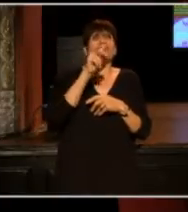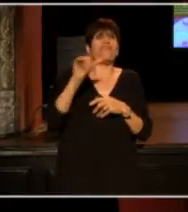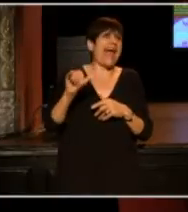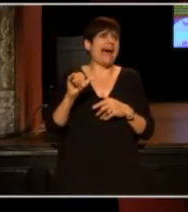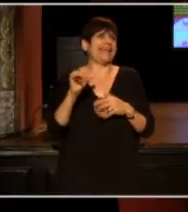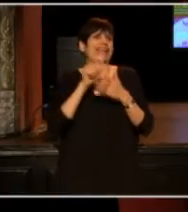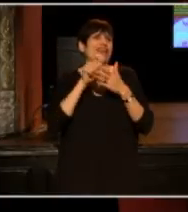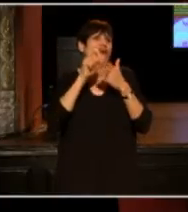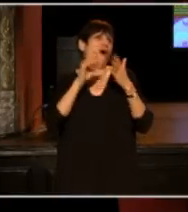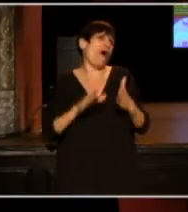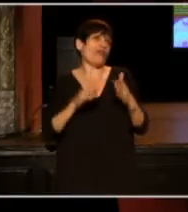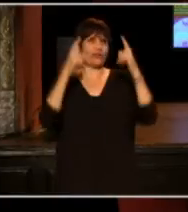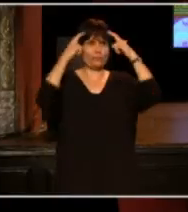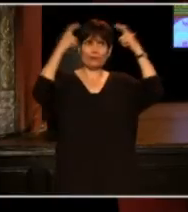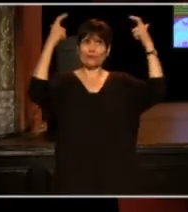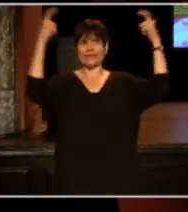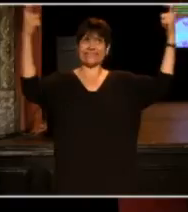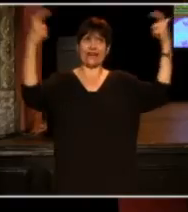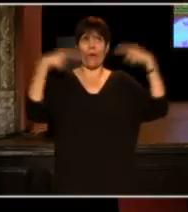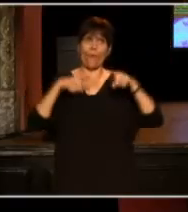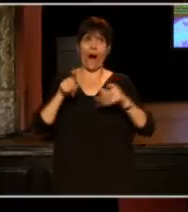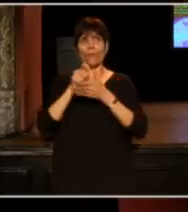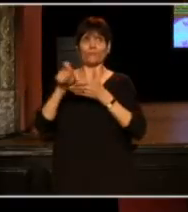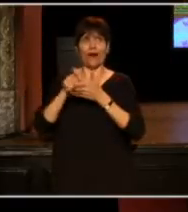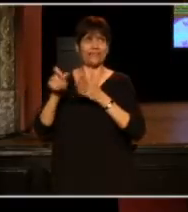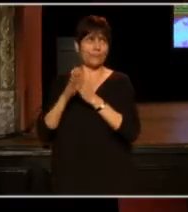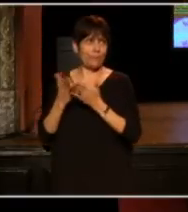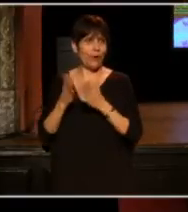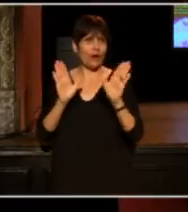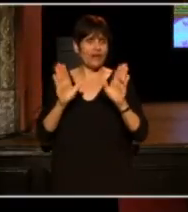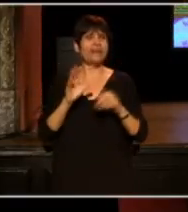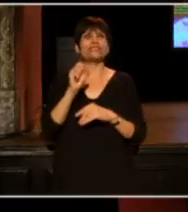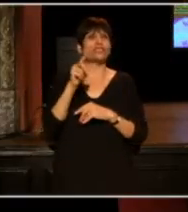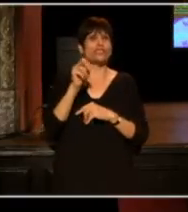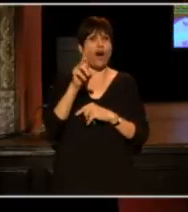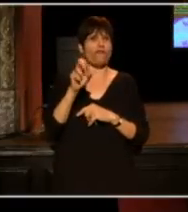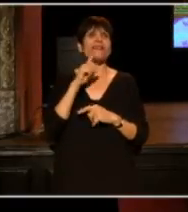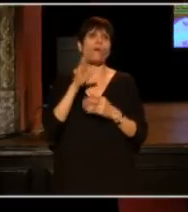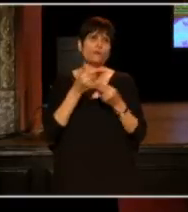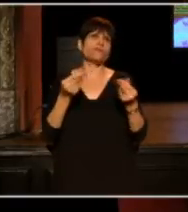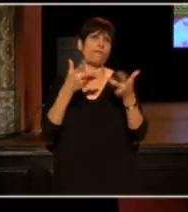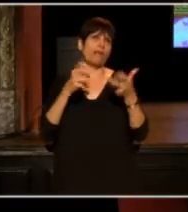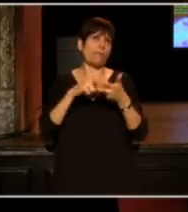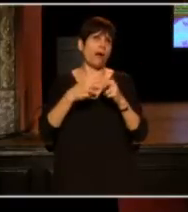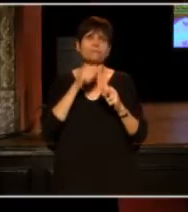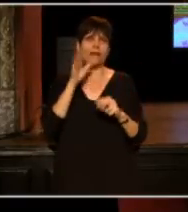to prove ones ego while one writes his own book. Silicon Valley has solved a lot of problems but not that one,